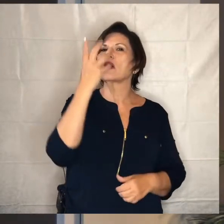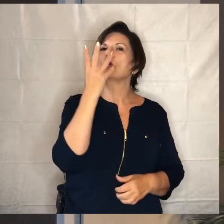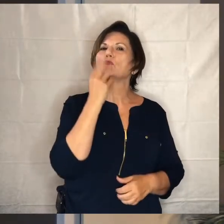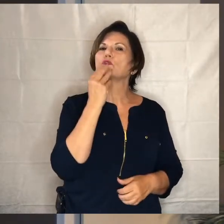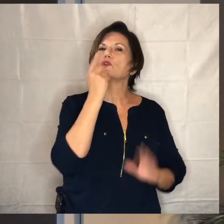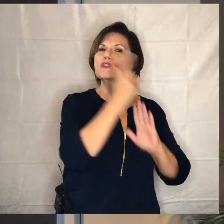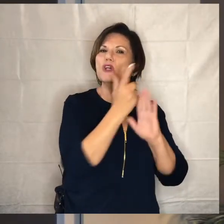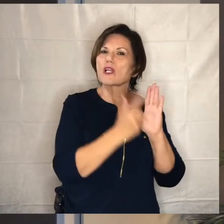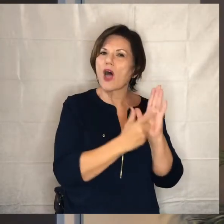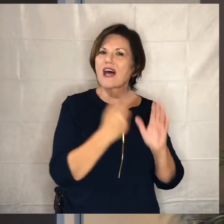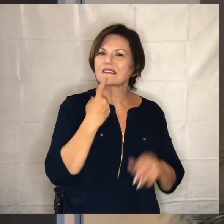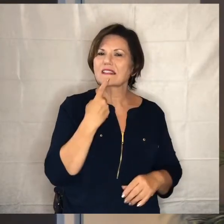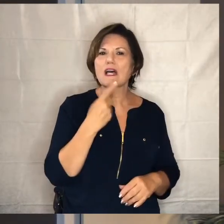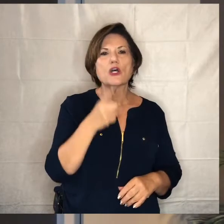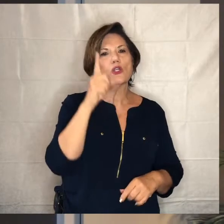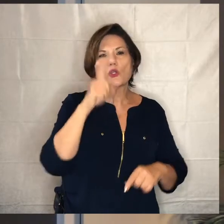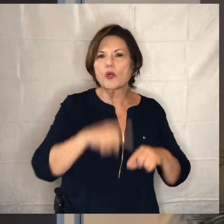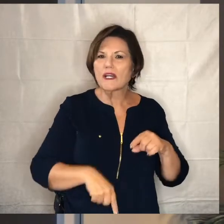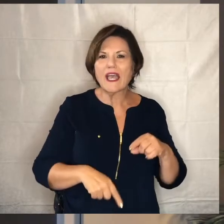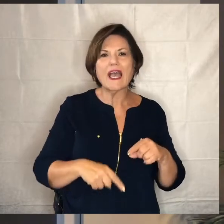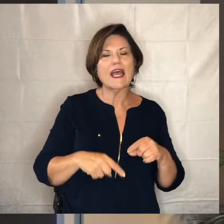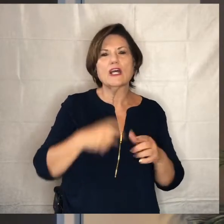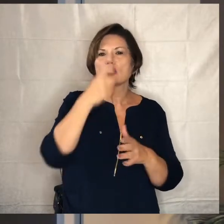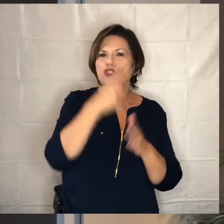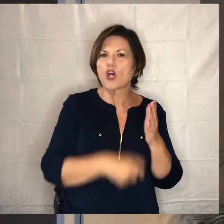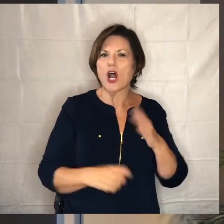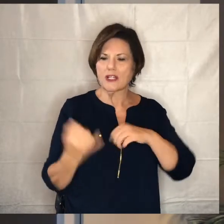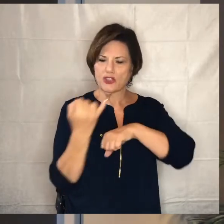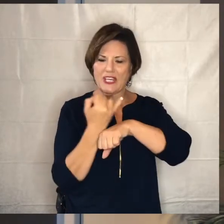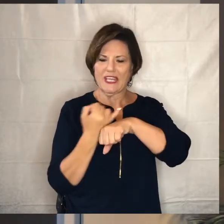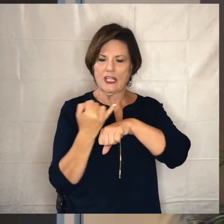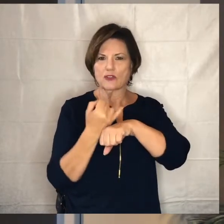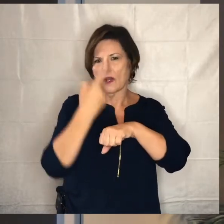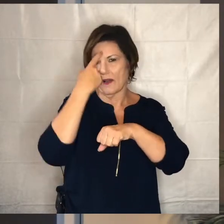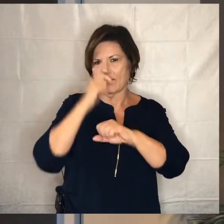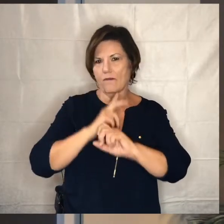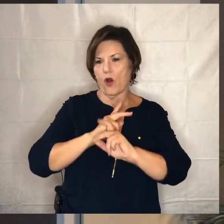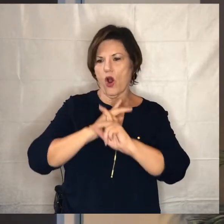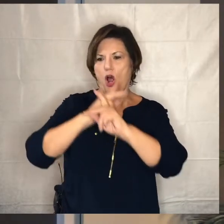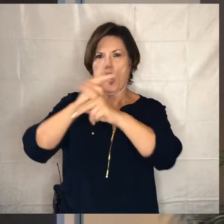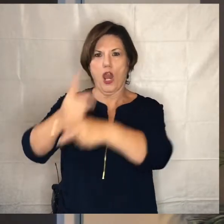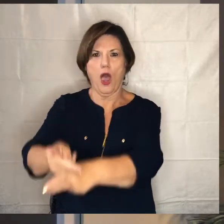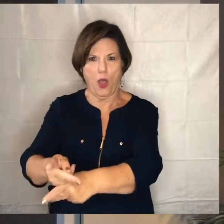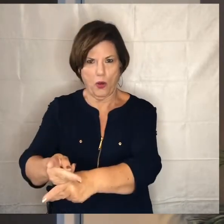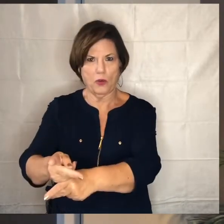says you can't actually charge interest for loans that you make other people and